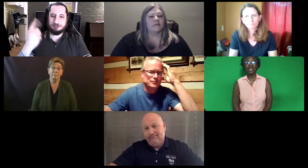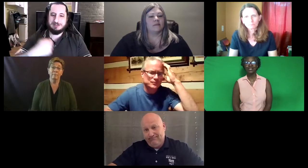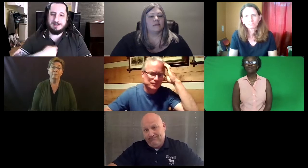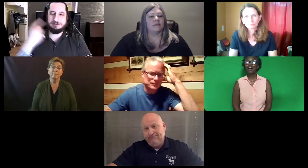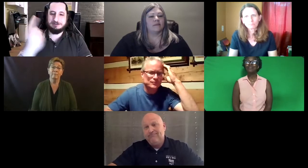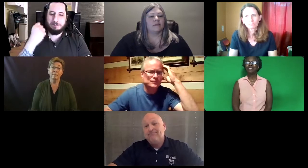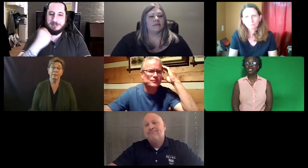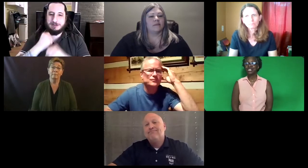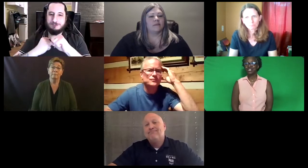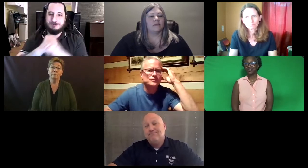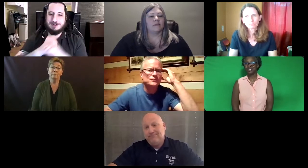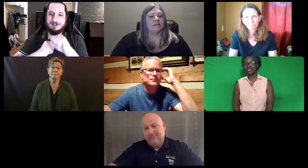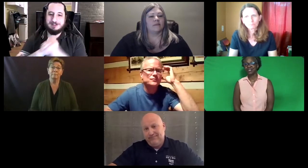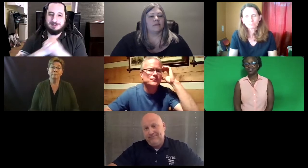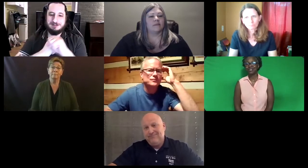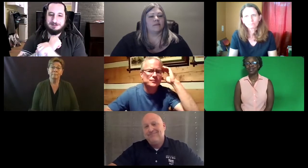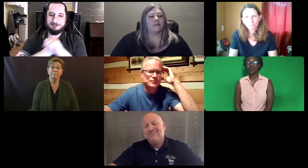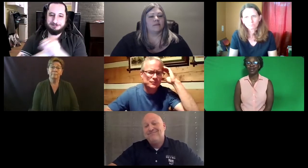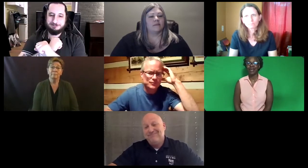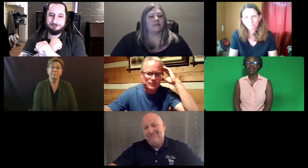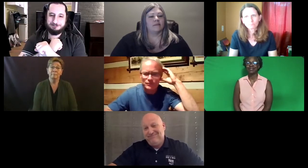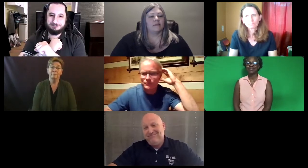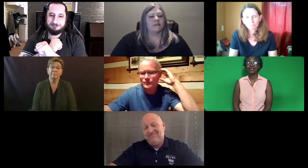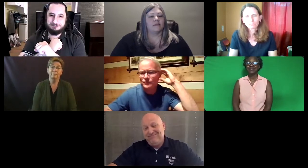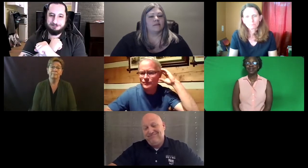Jon: So you're looking at a good five to ten years.